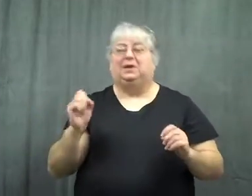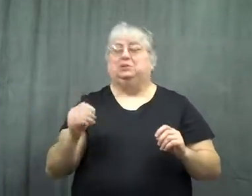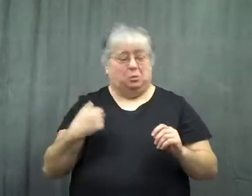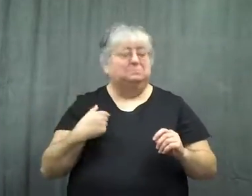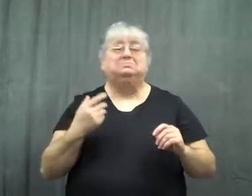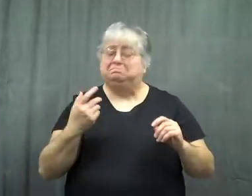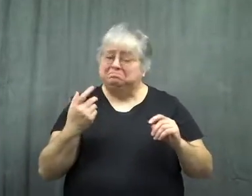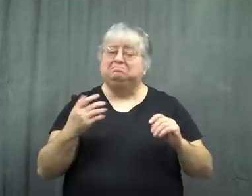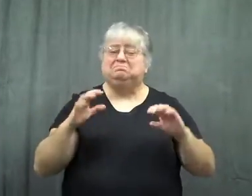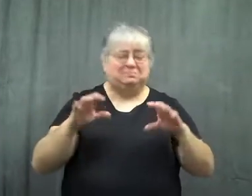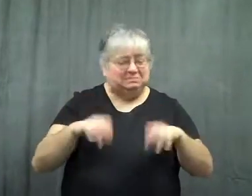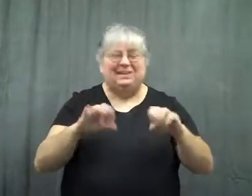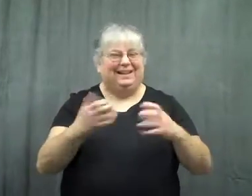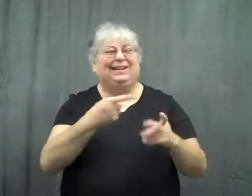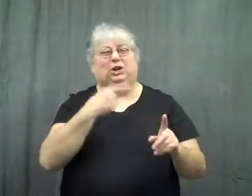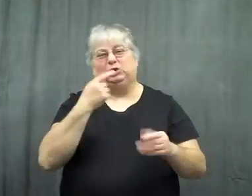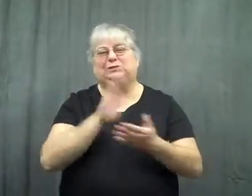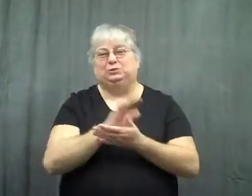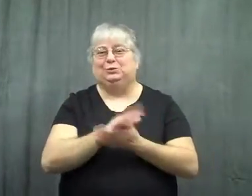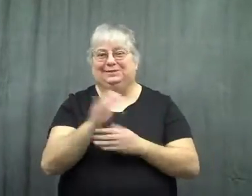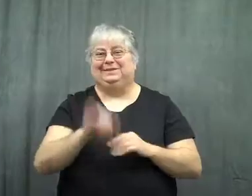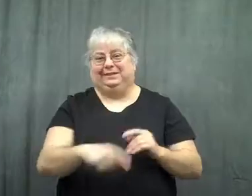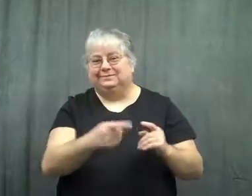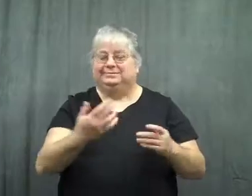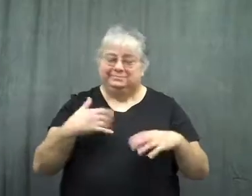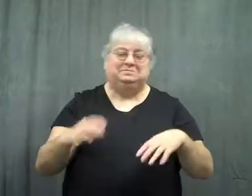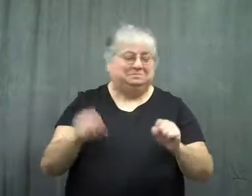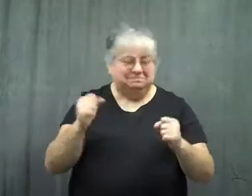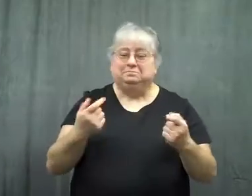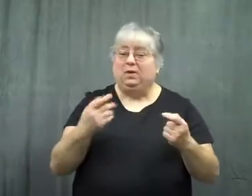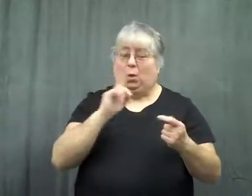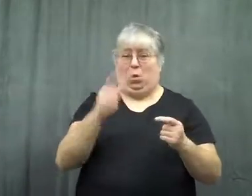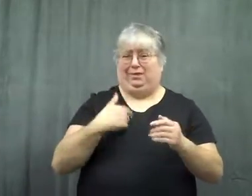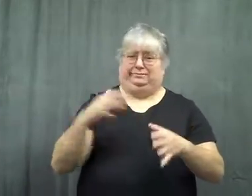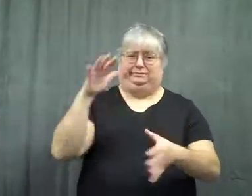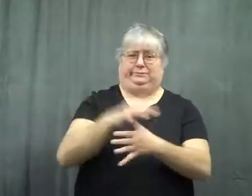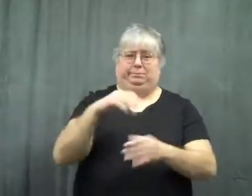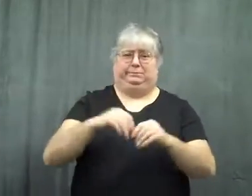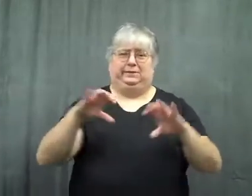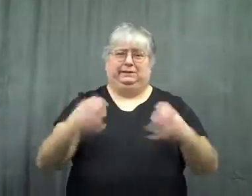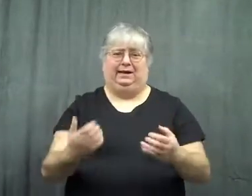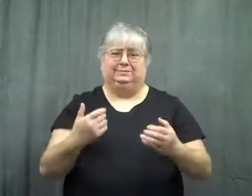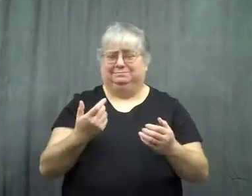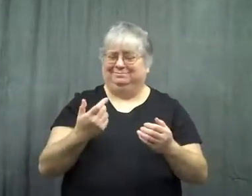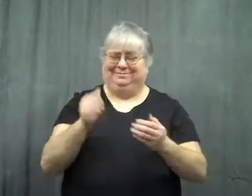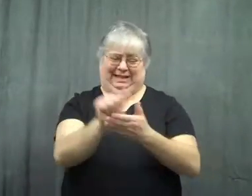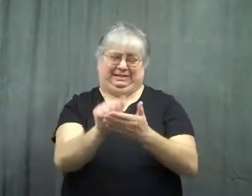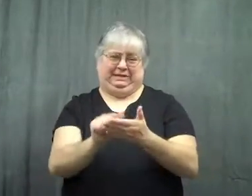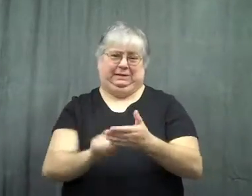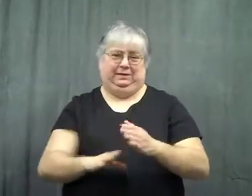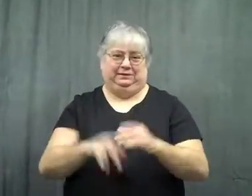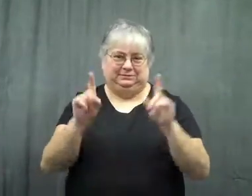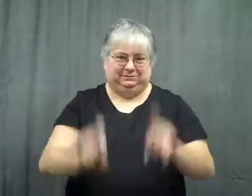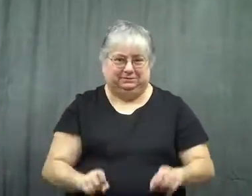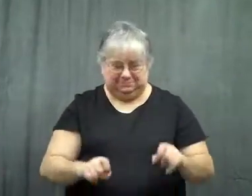So I enrolled in the class, which was at a hearing school. I was at the top of the class getting an A on all the tests.